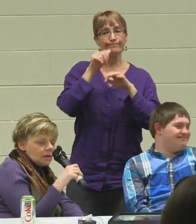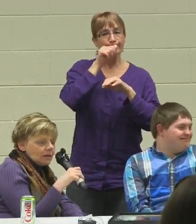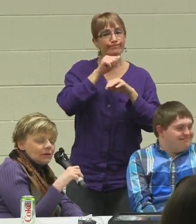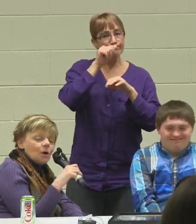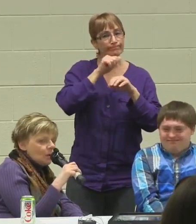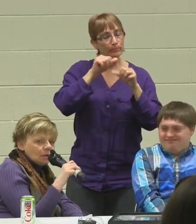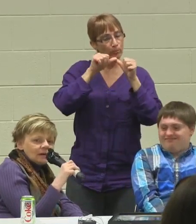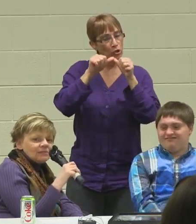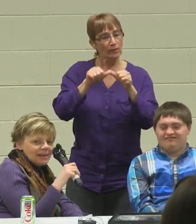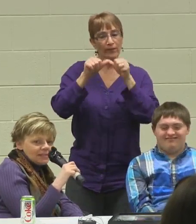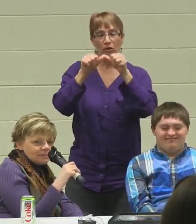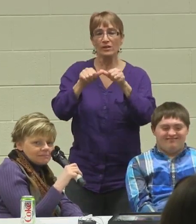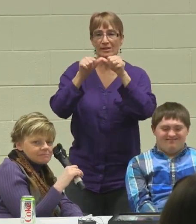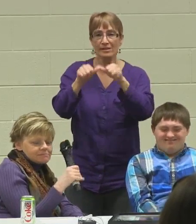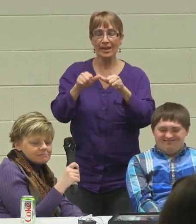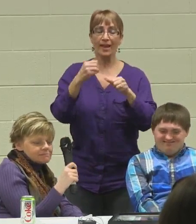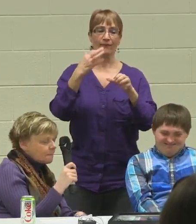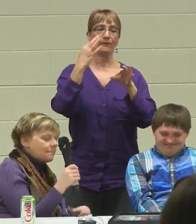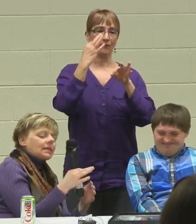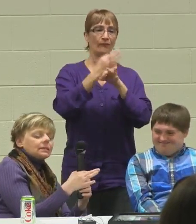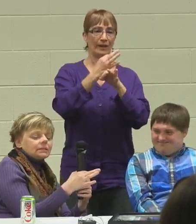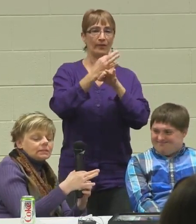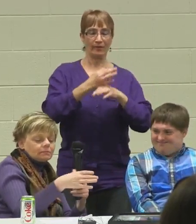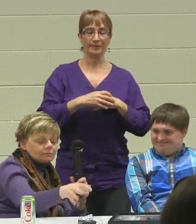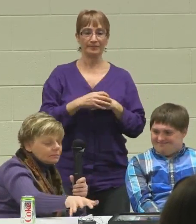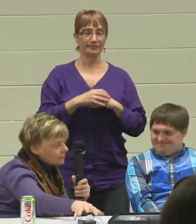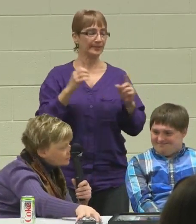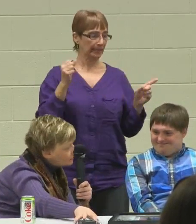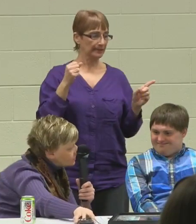and a whole lot of faith.